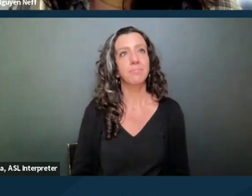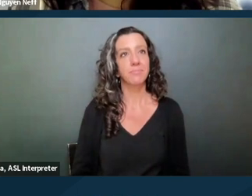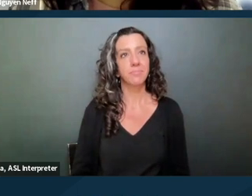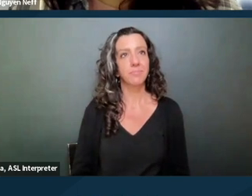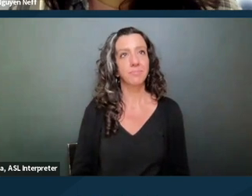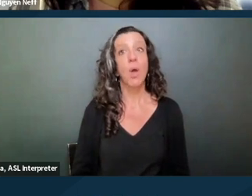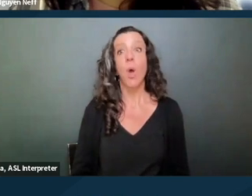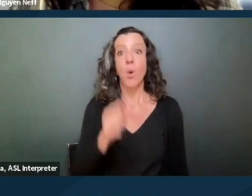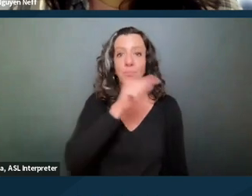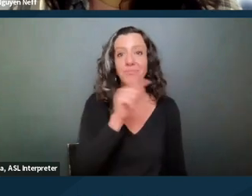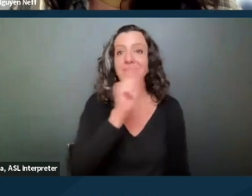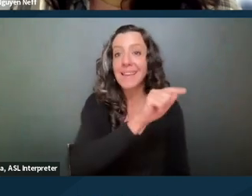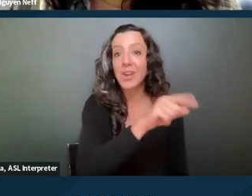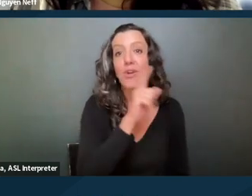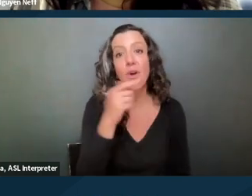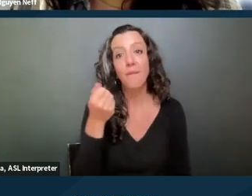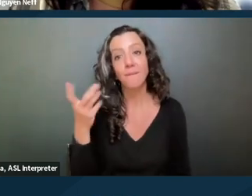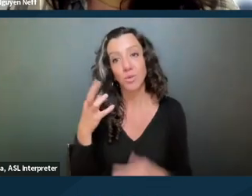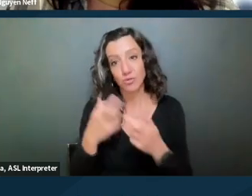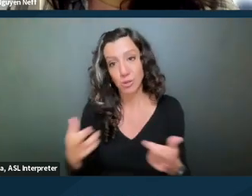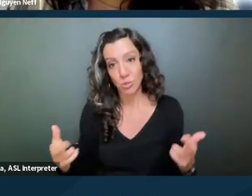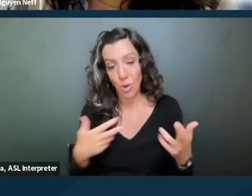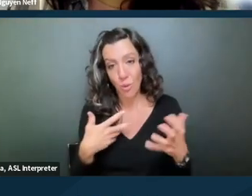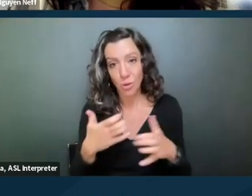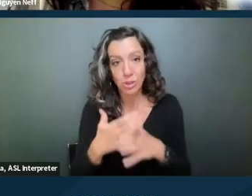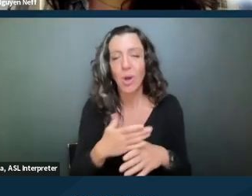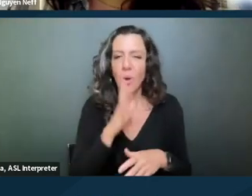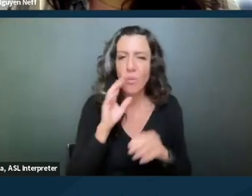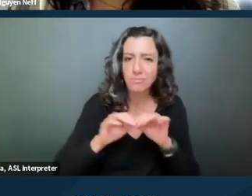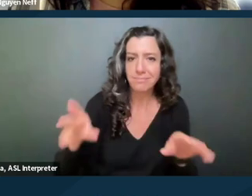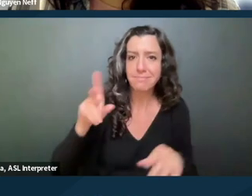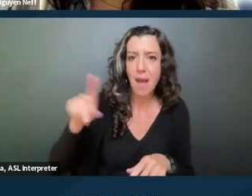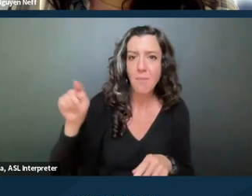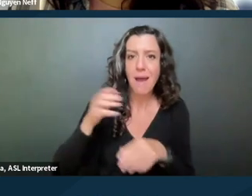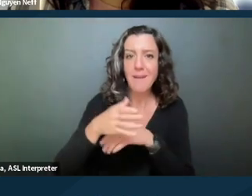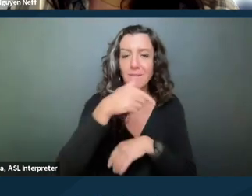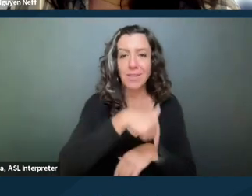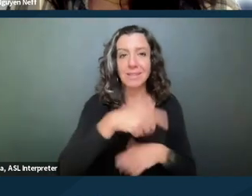oh, so here are a few resources. We're gonna share the PowerPoint afterwards, so you all can look at this.